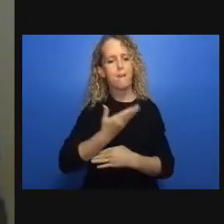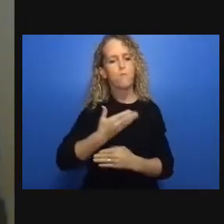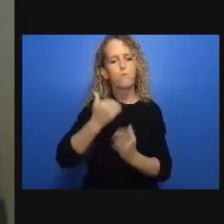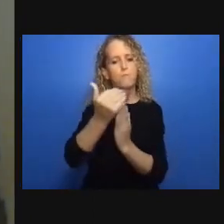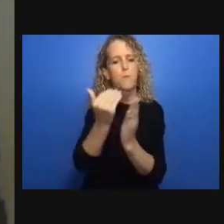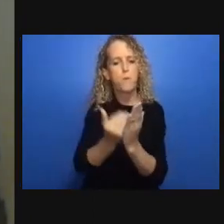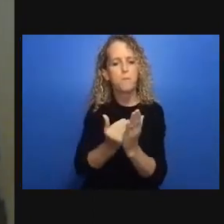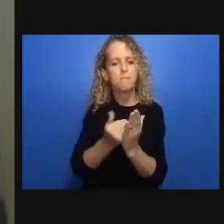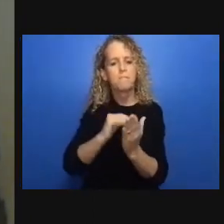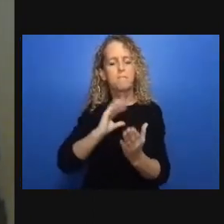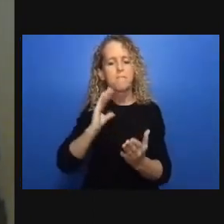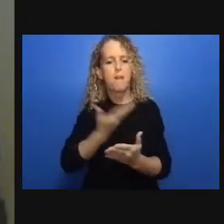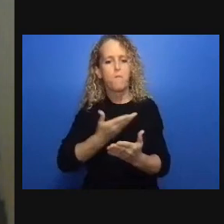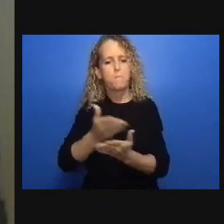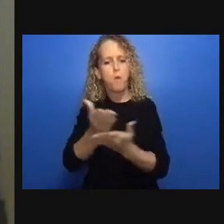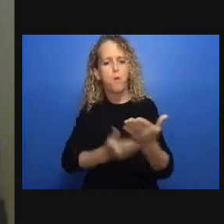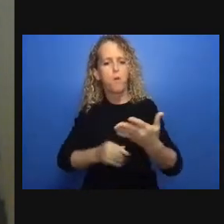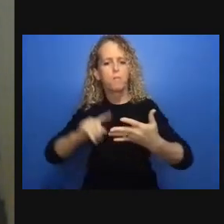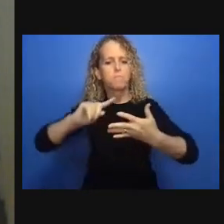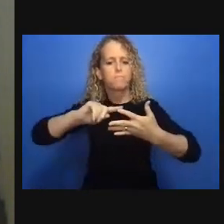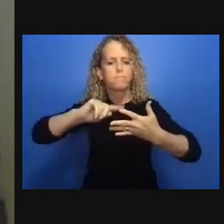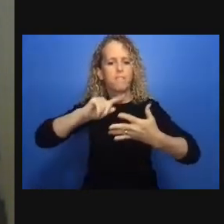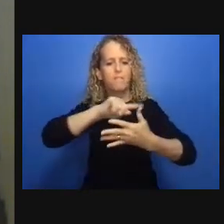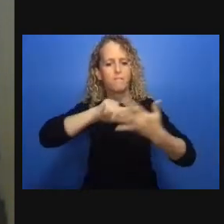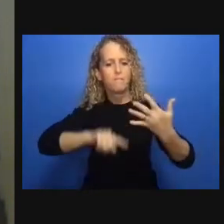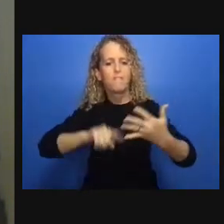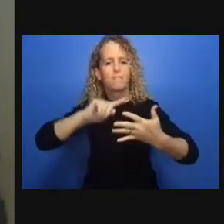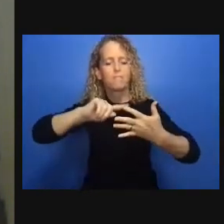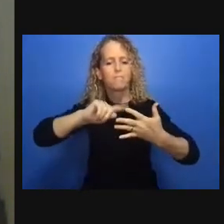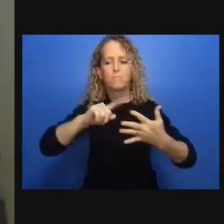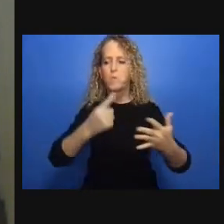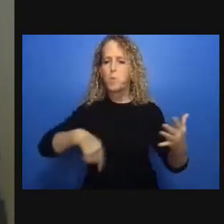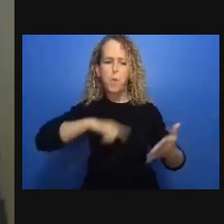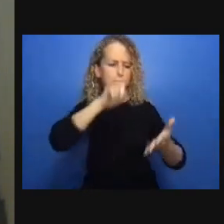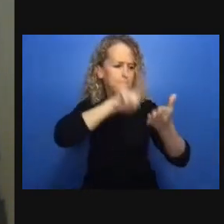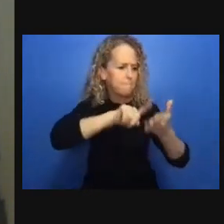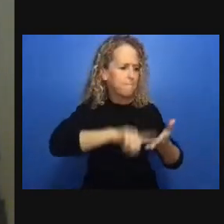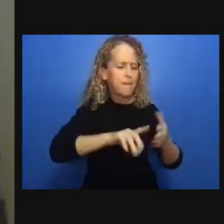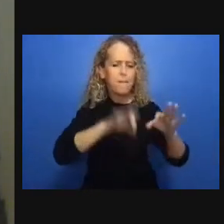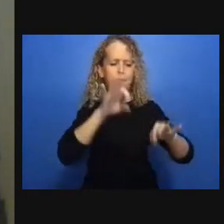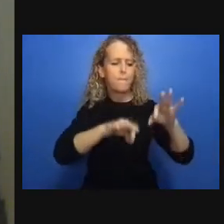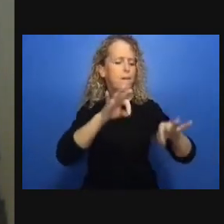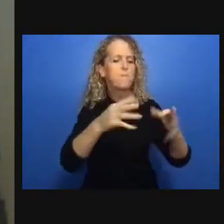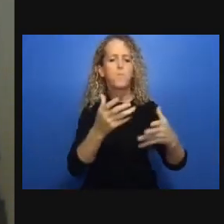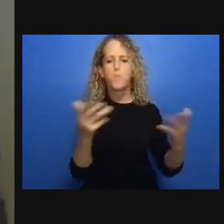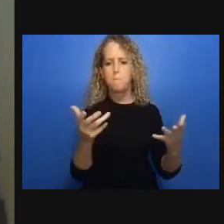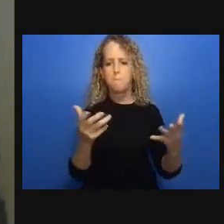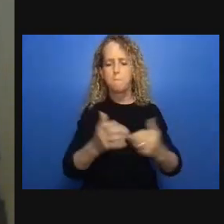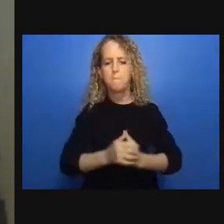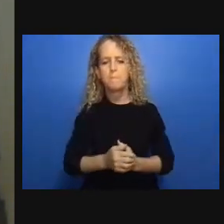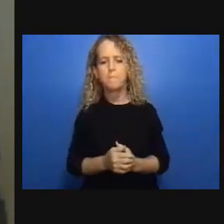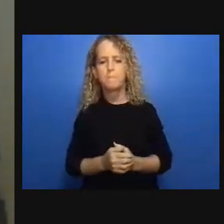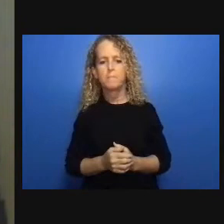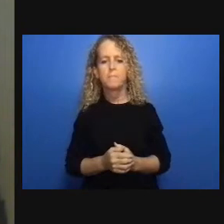of services in favor of wraparound services and this has existed prior to the pandemic but has